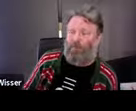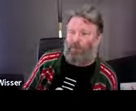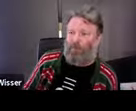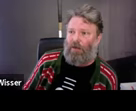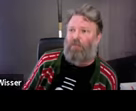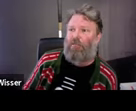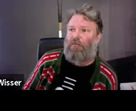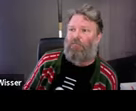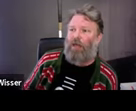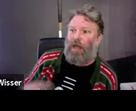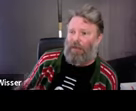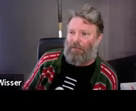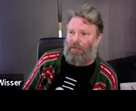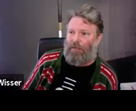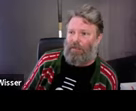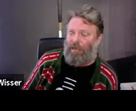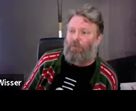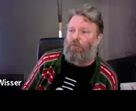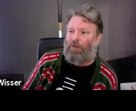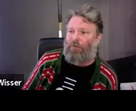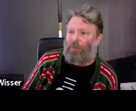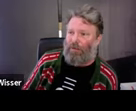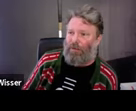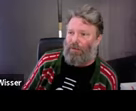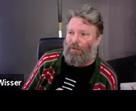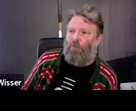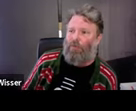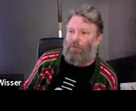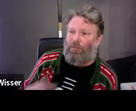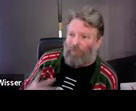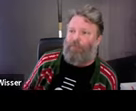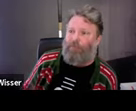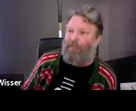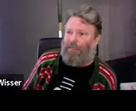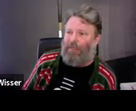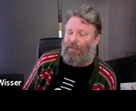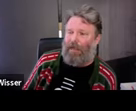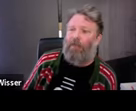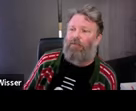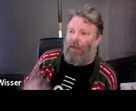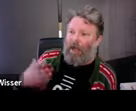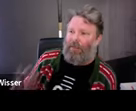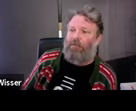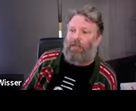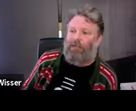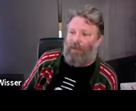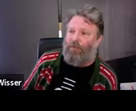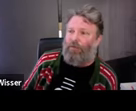fact that people would travel up from the city to talk to them and engage with them about what they were doing was completely validating